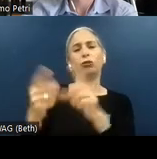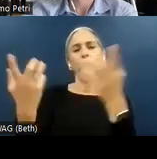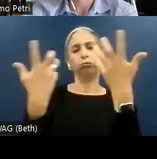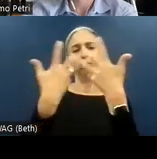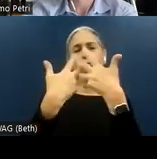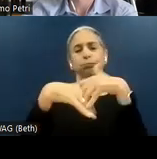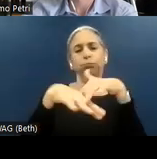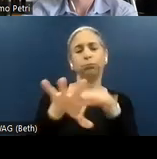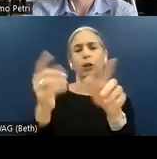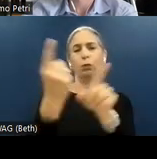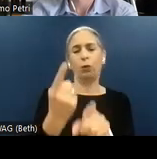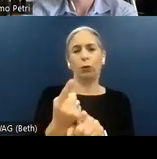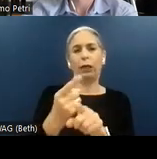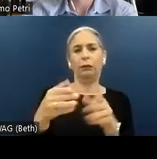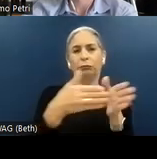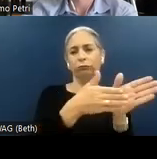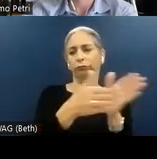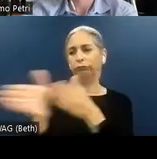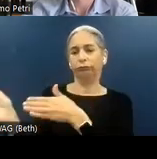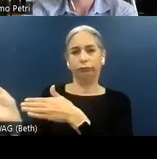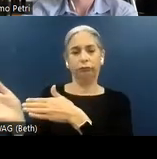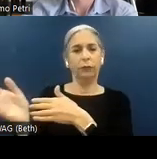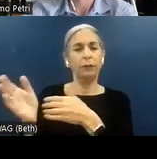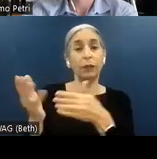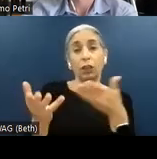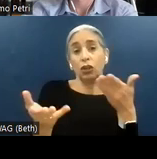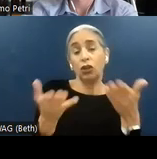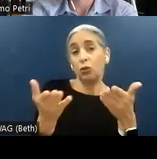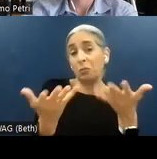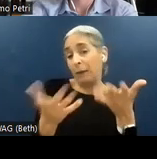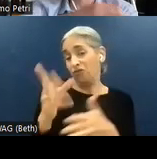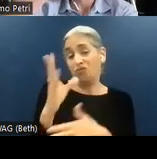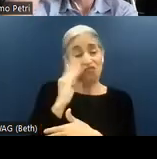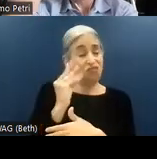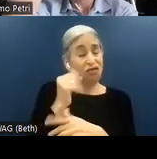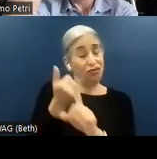teams. Because something that probably you have already learned is that accessibility